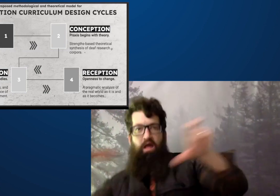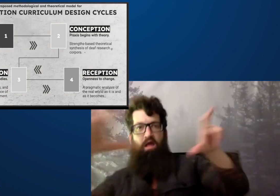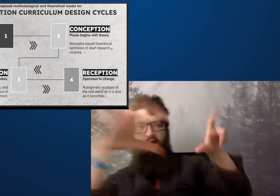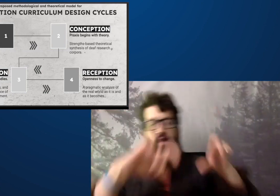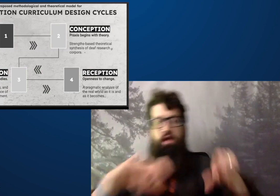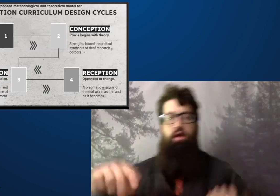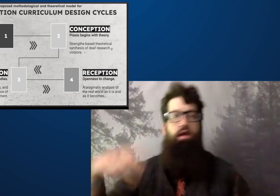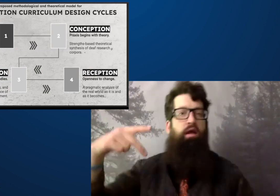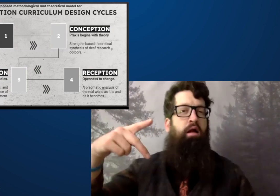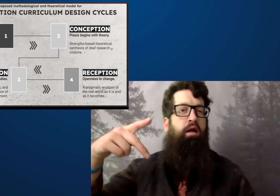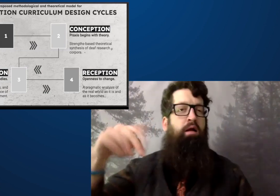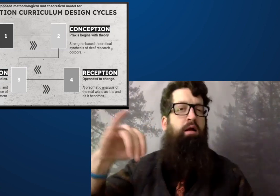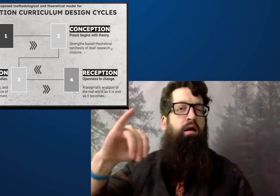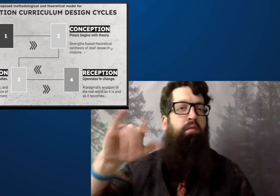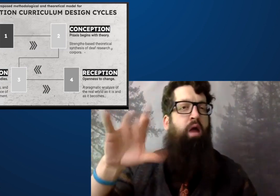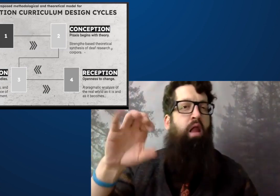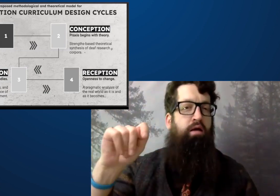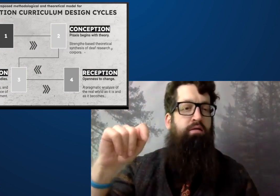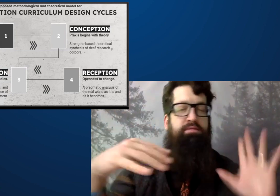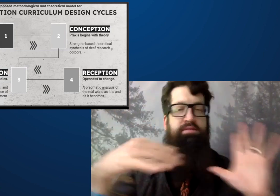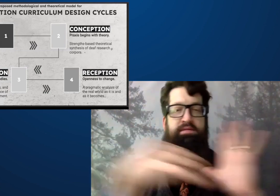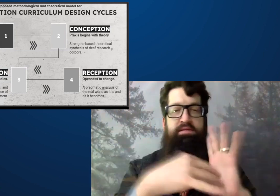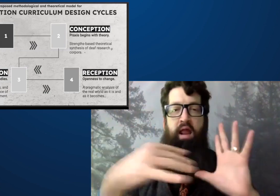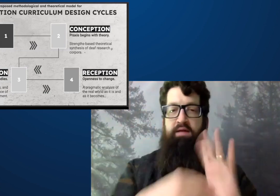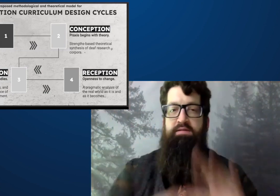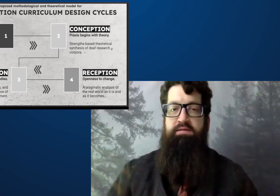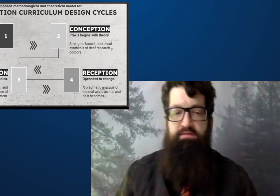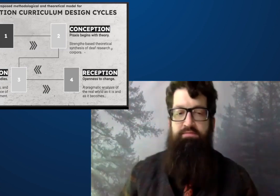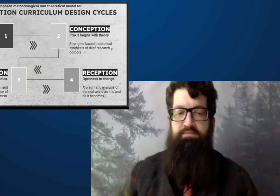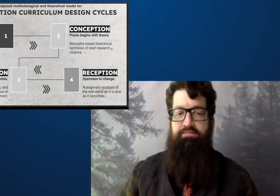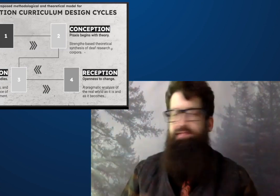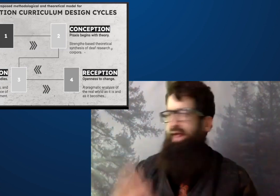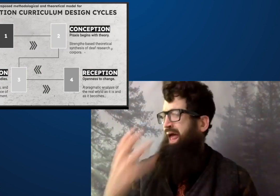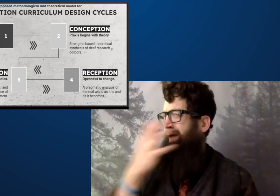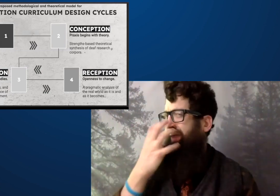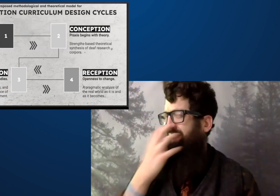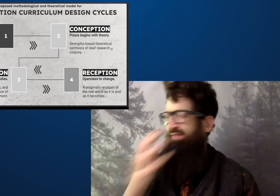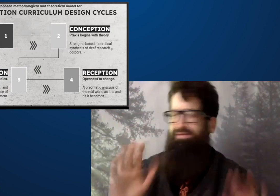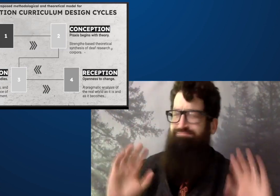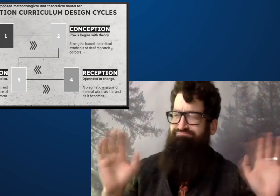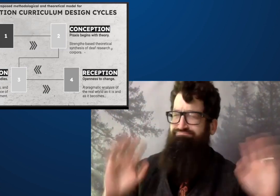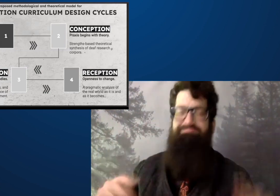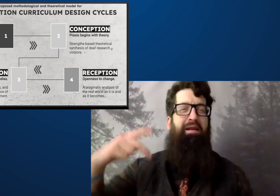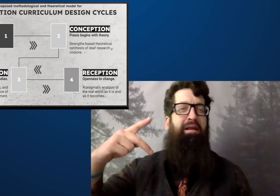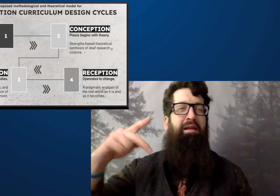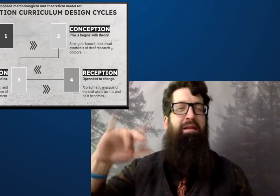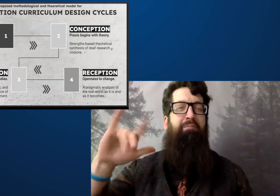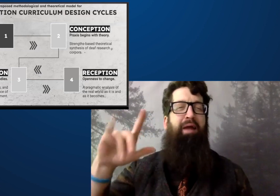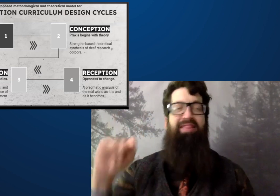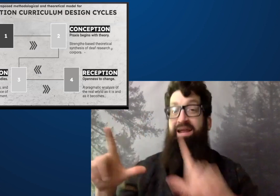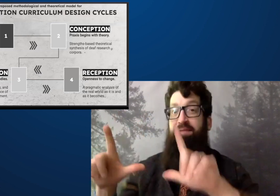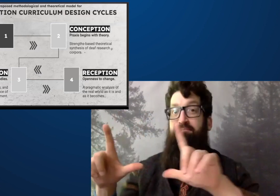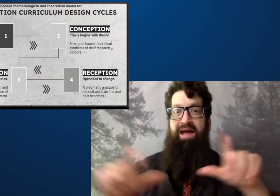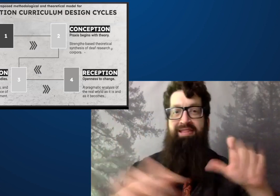That is an interactive pilot studies